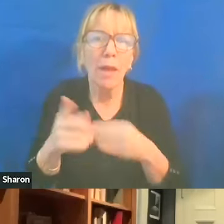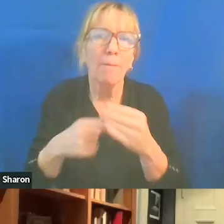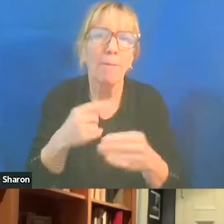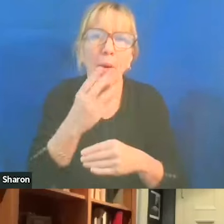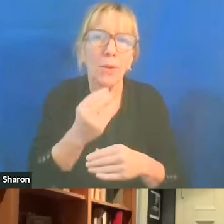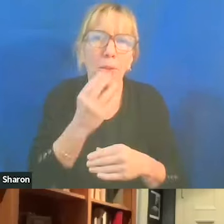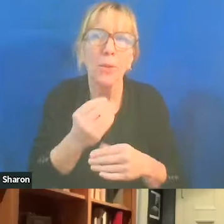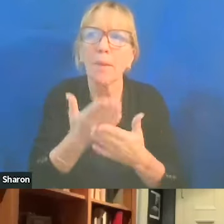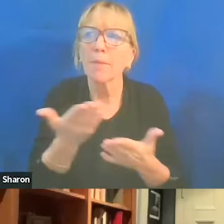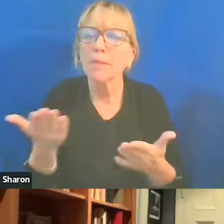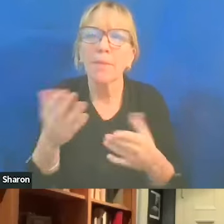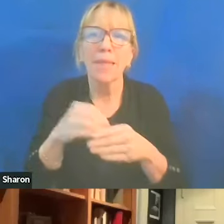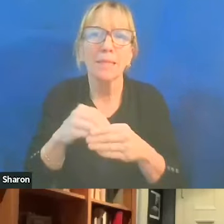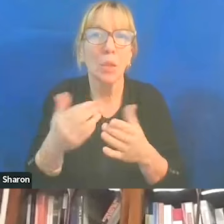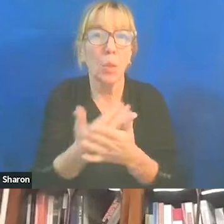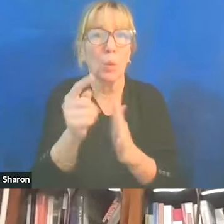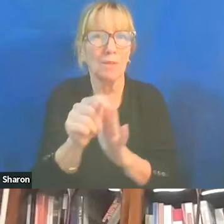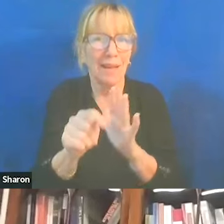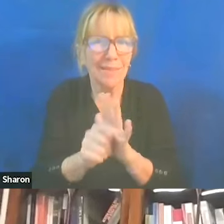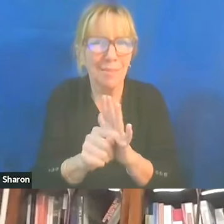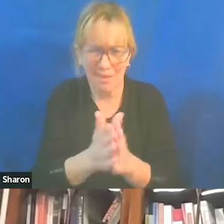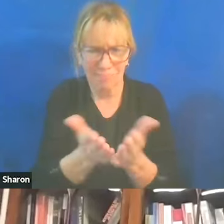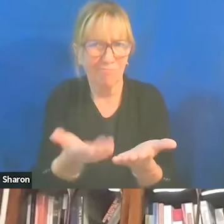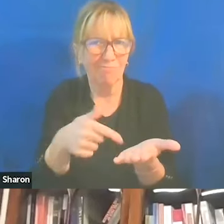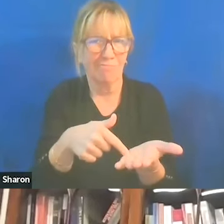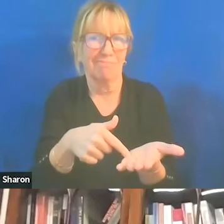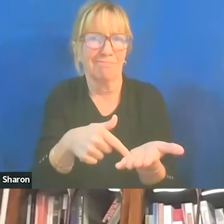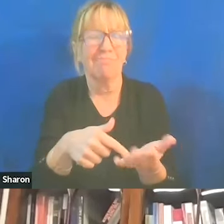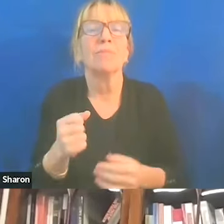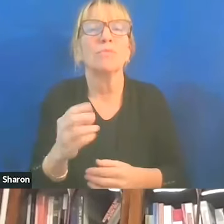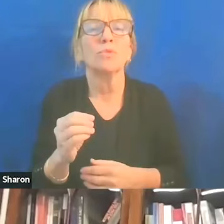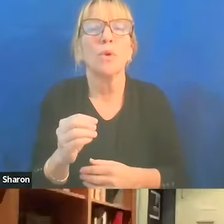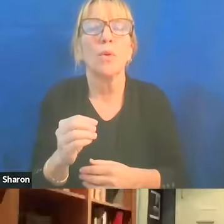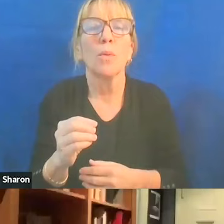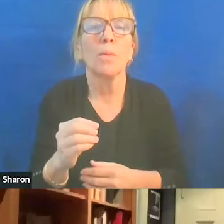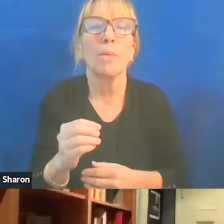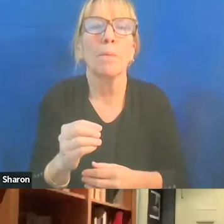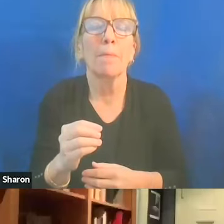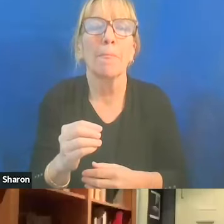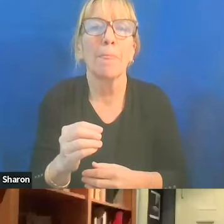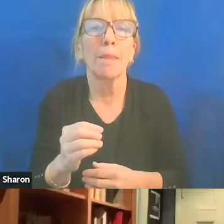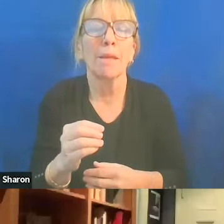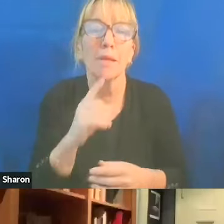some things in the New Testament, right? So television, radio, Father Coughlan,